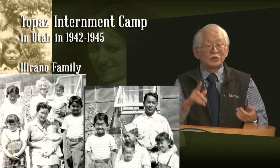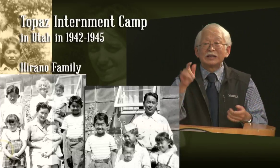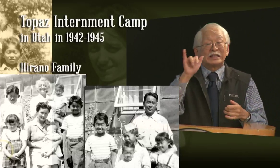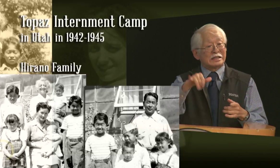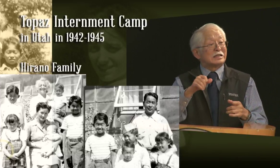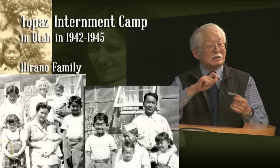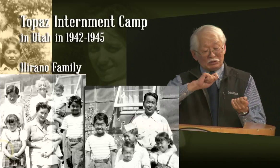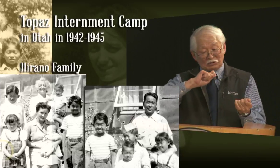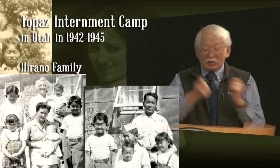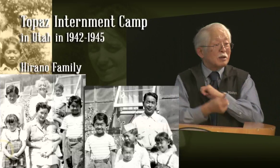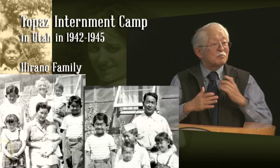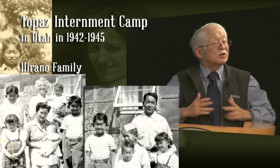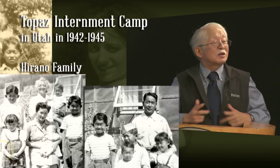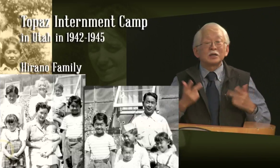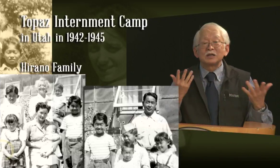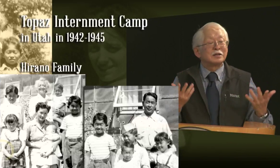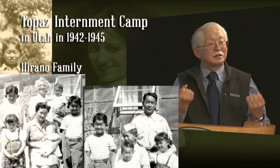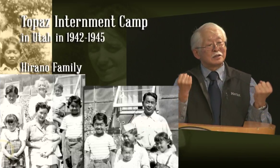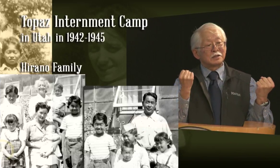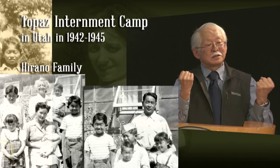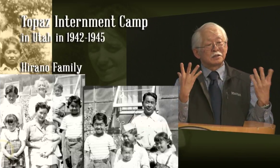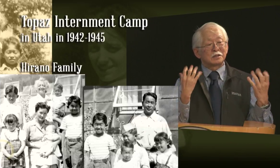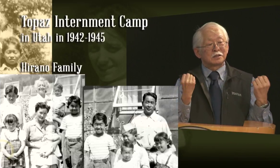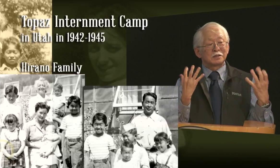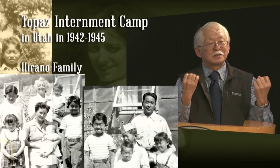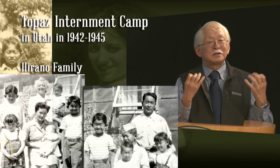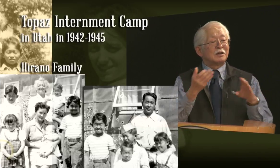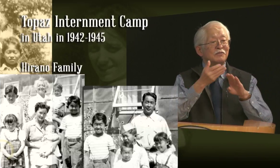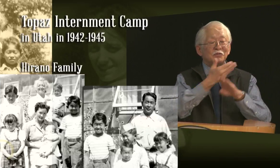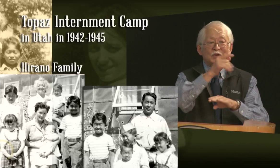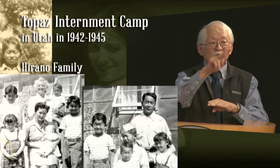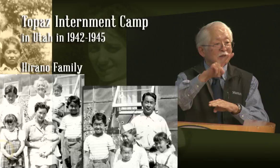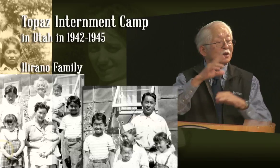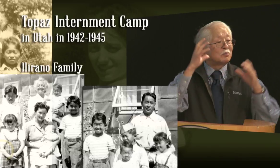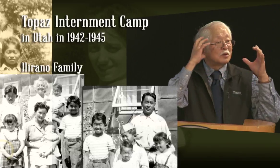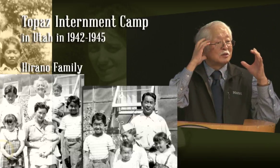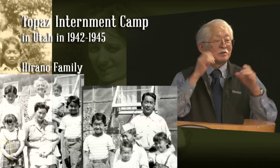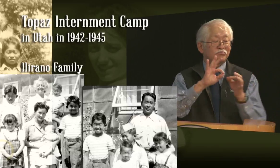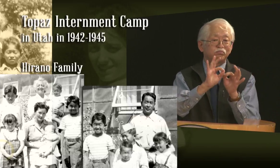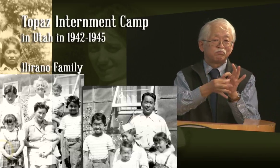their food was nothing that I was used to eating, but despite that, it changed my life.